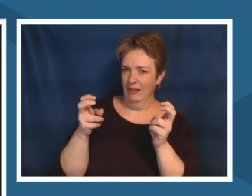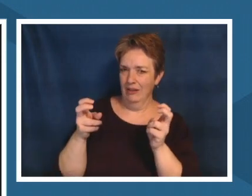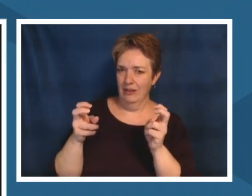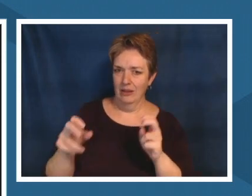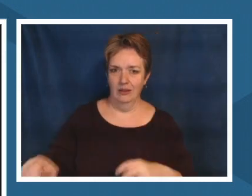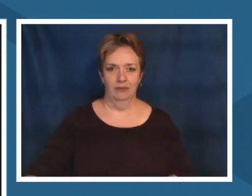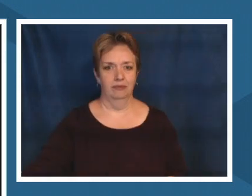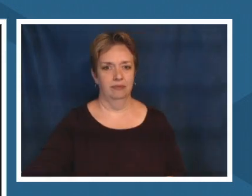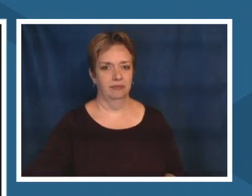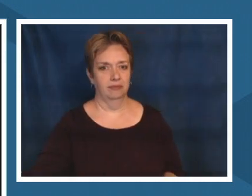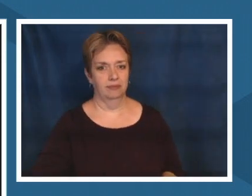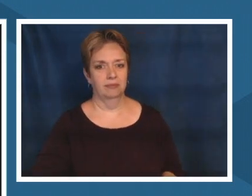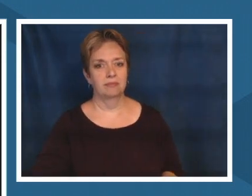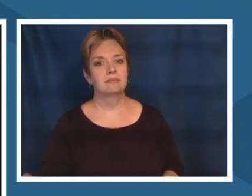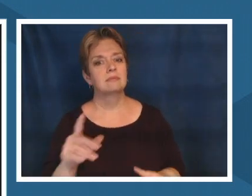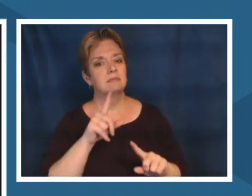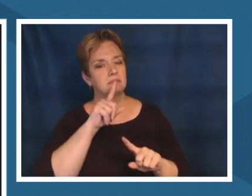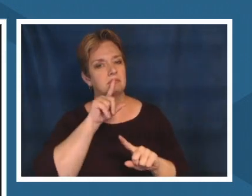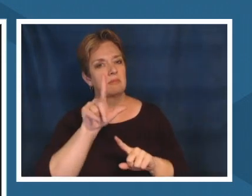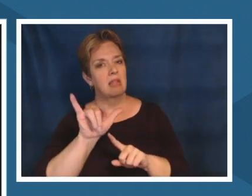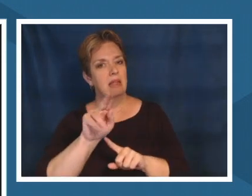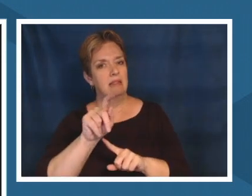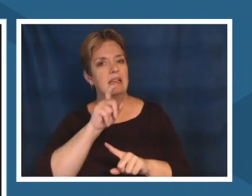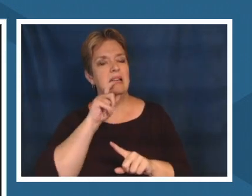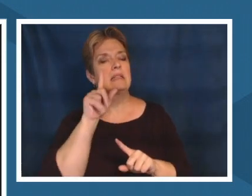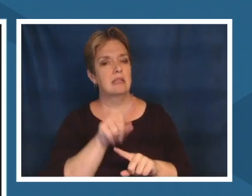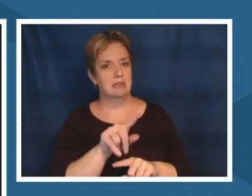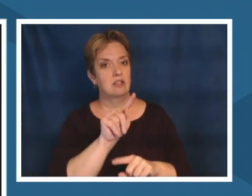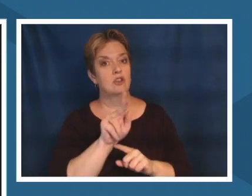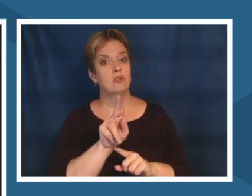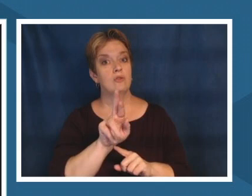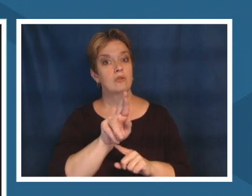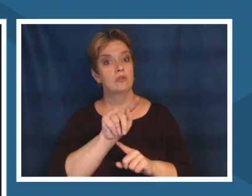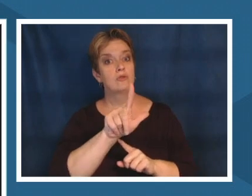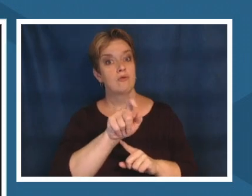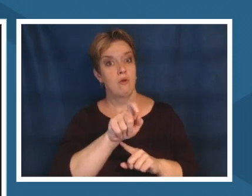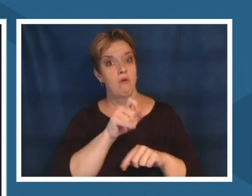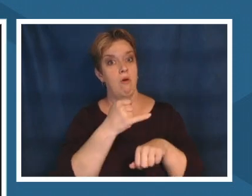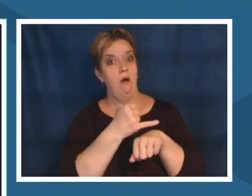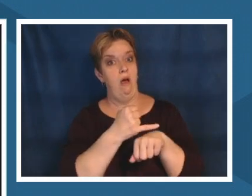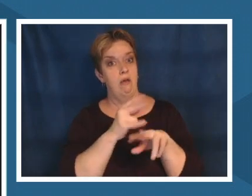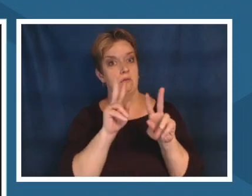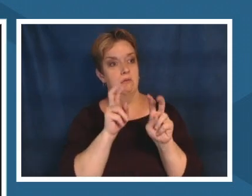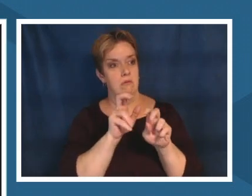the land the land in which we live on